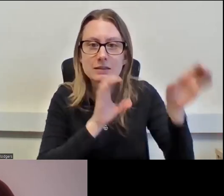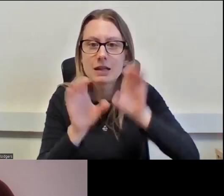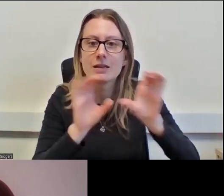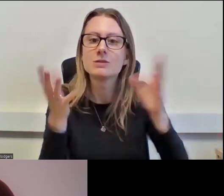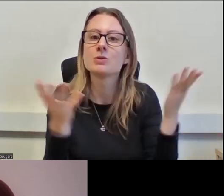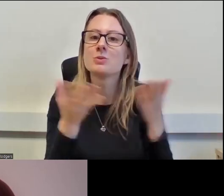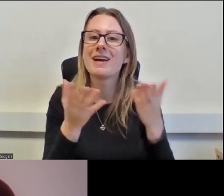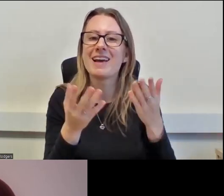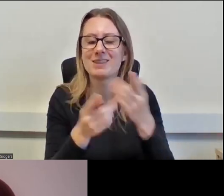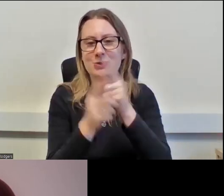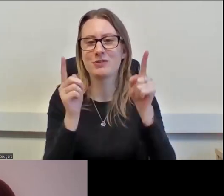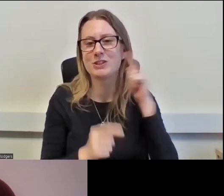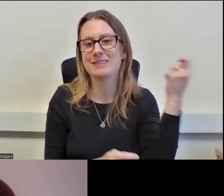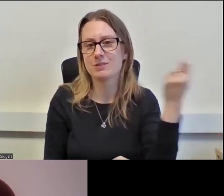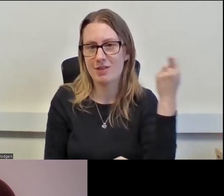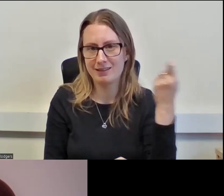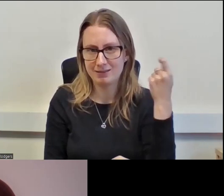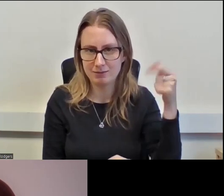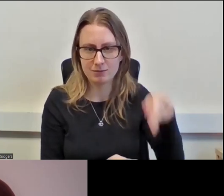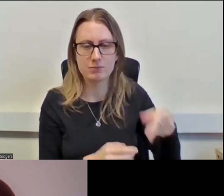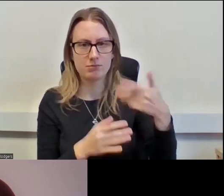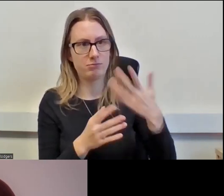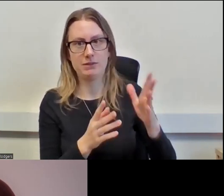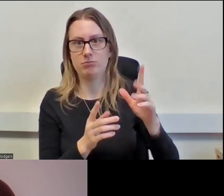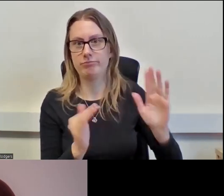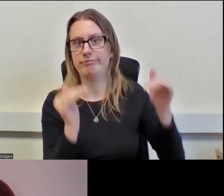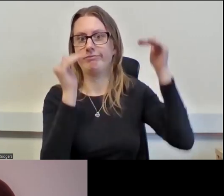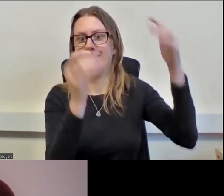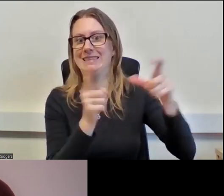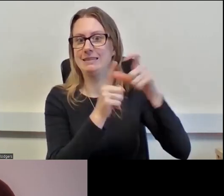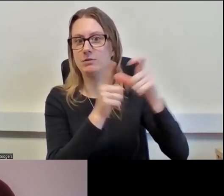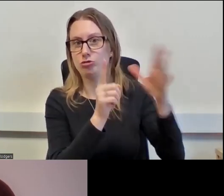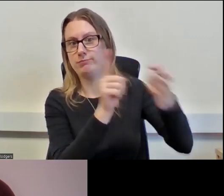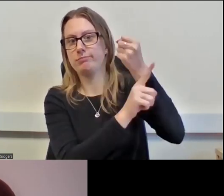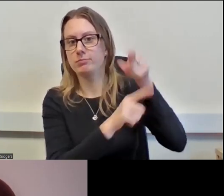Stirling, for which she gained distinction and won the data lab student placement competition.